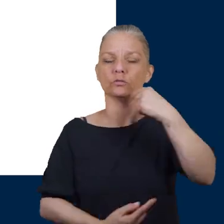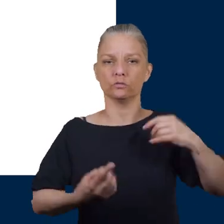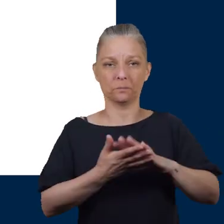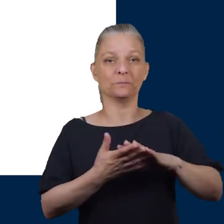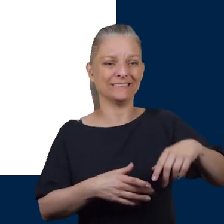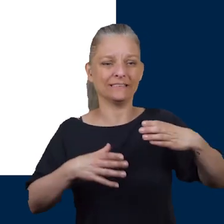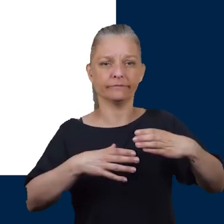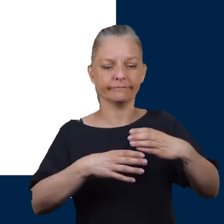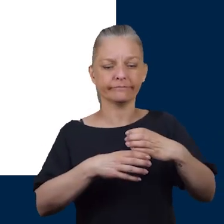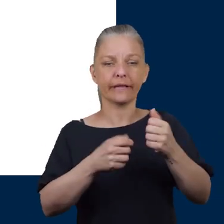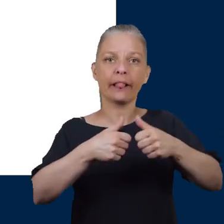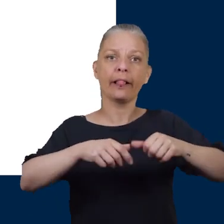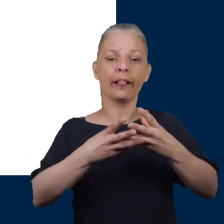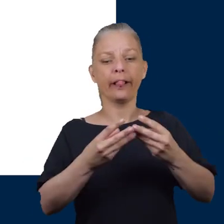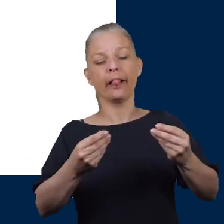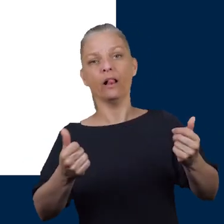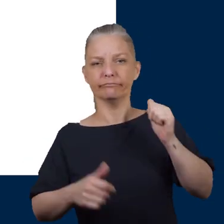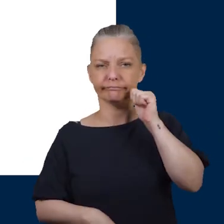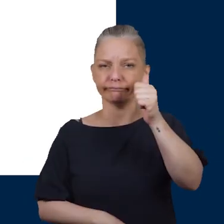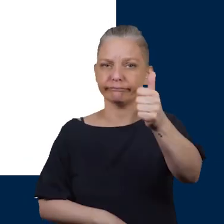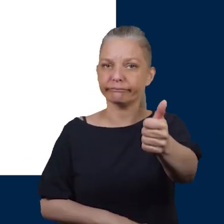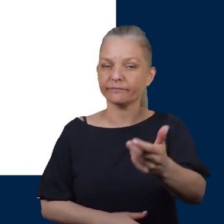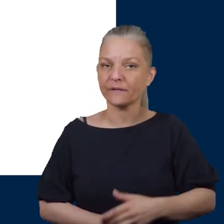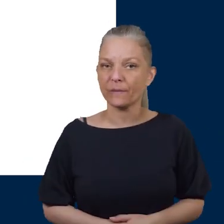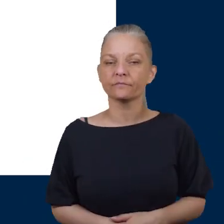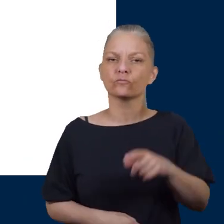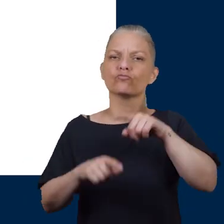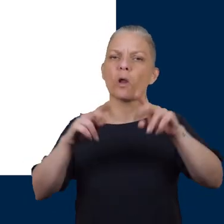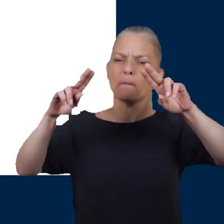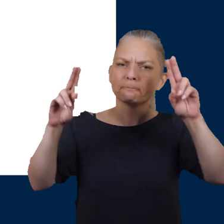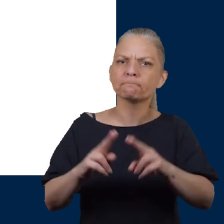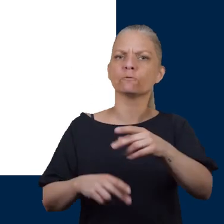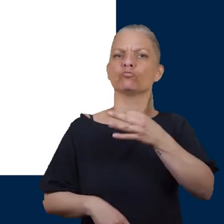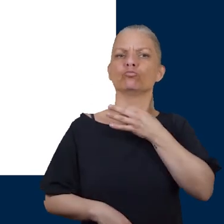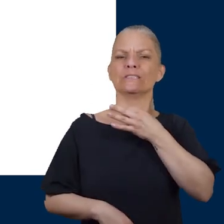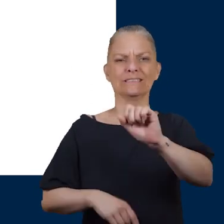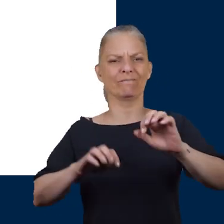would be slower to heal. You can minimize the risk to your feet by having good general health.